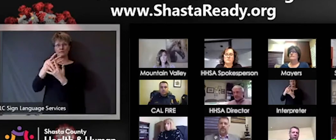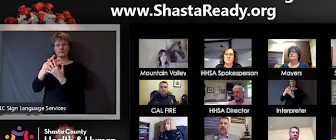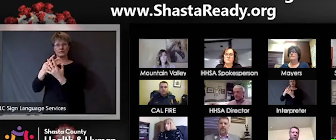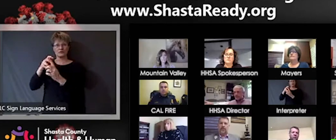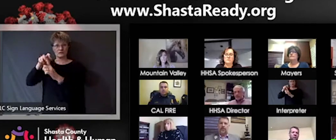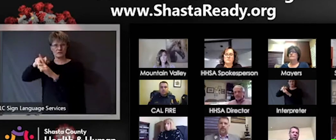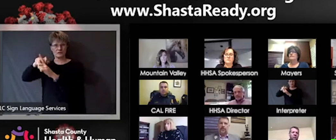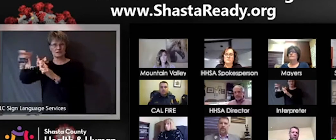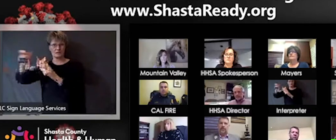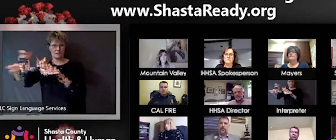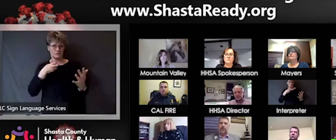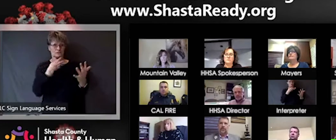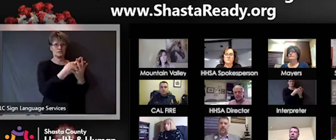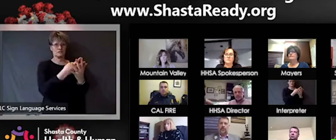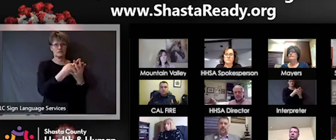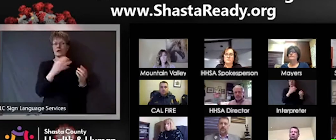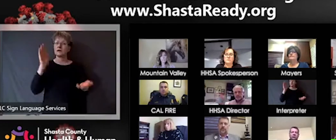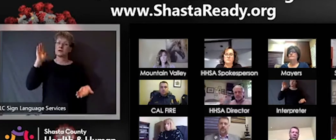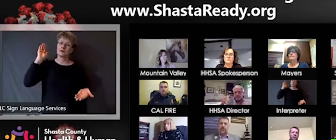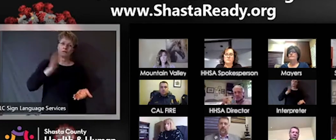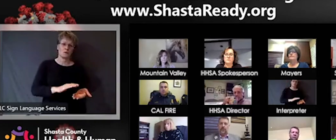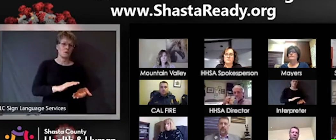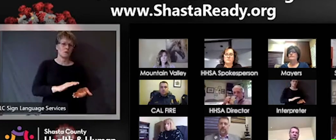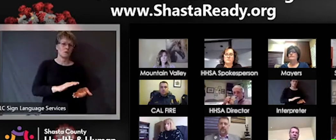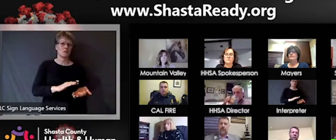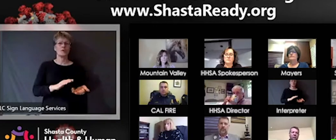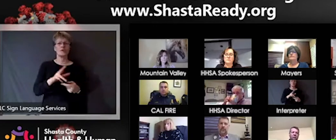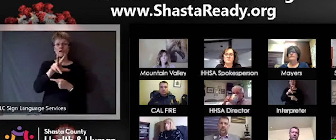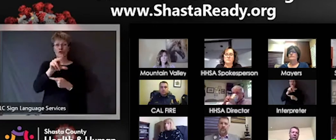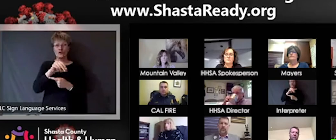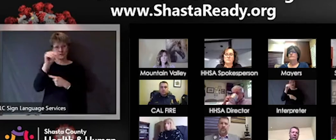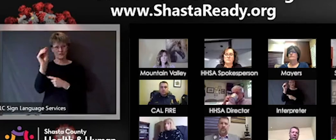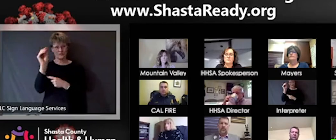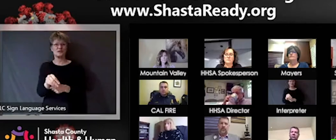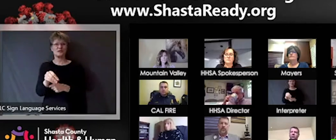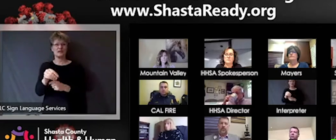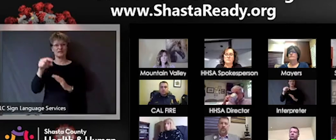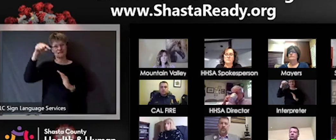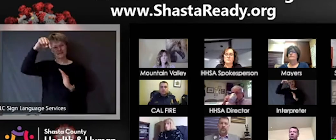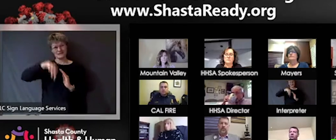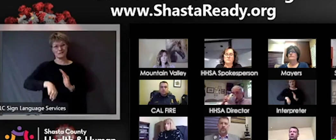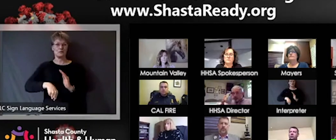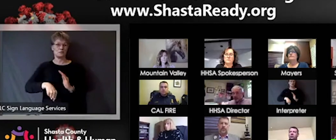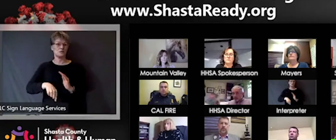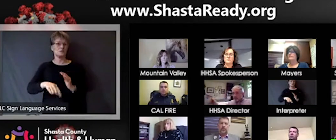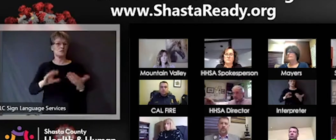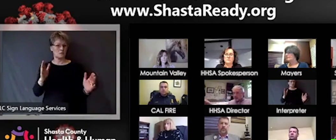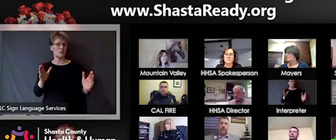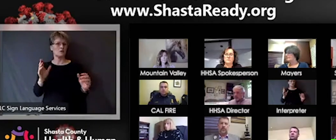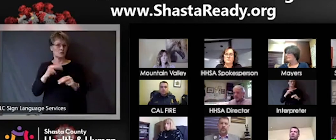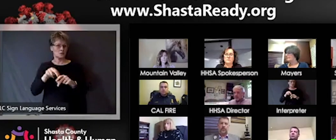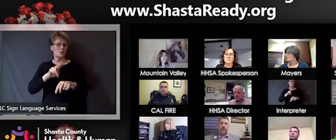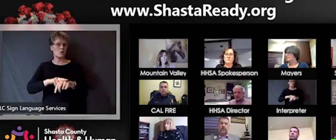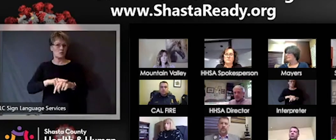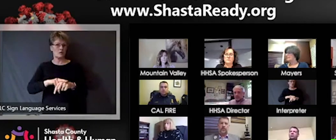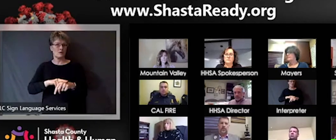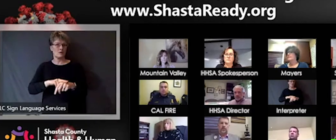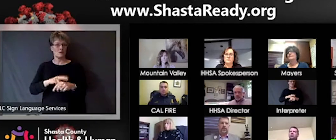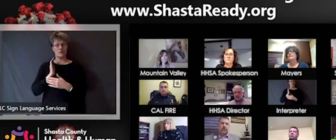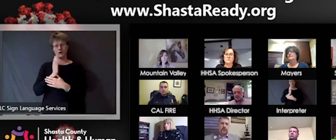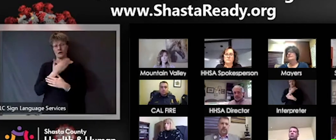Sheriff's Office are 30% down. Our daily population, or percentages